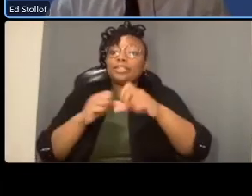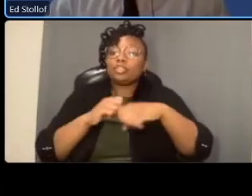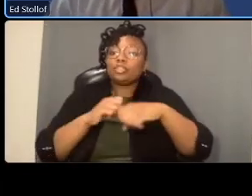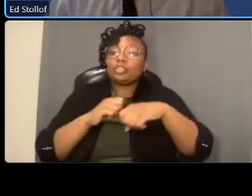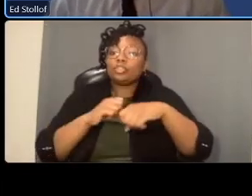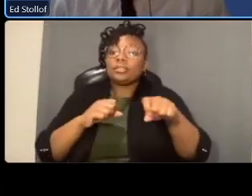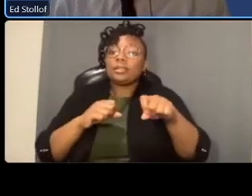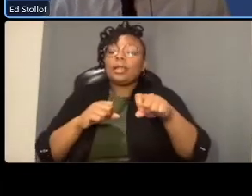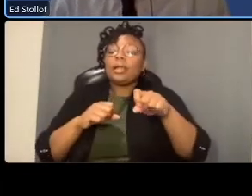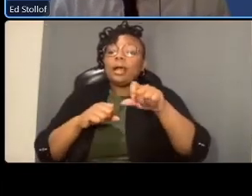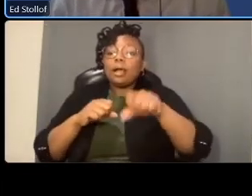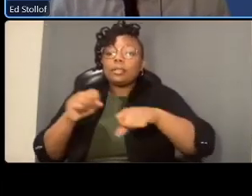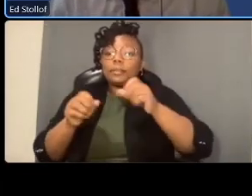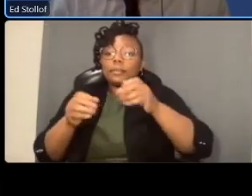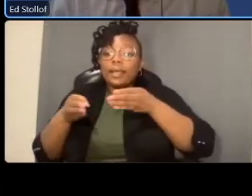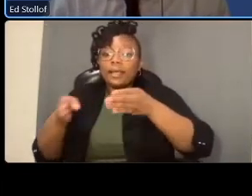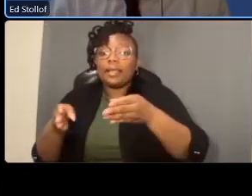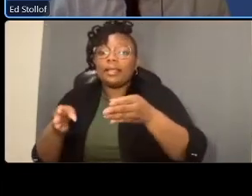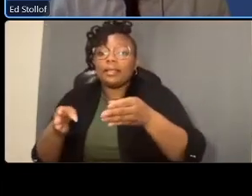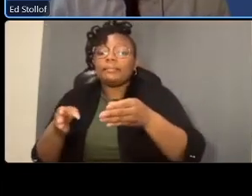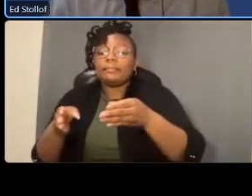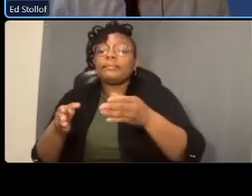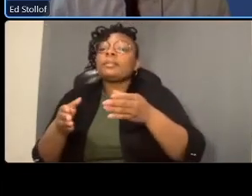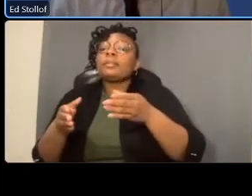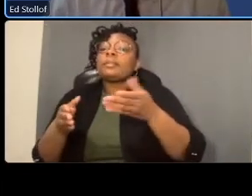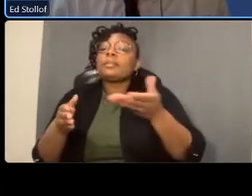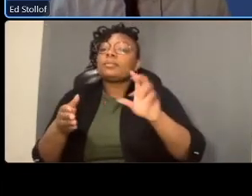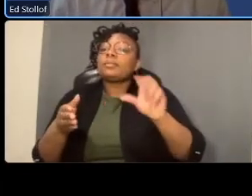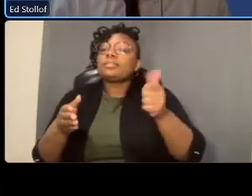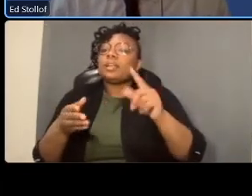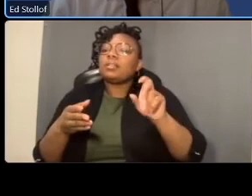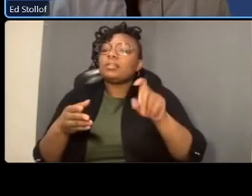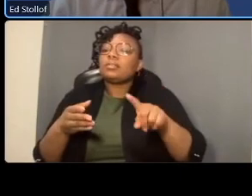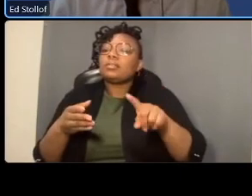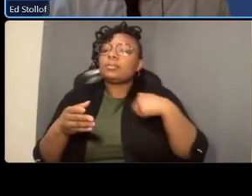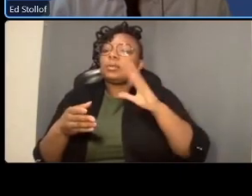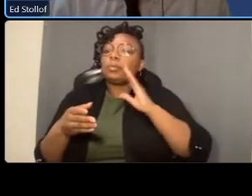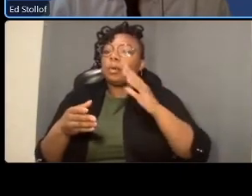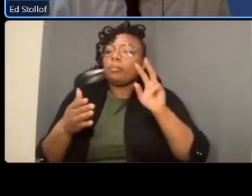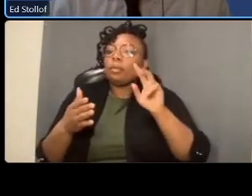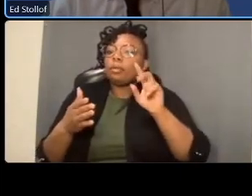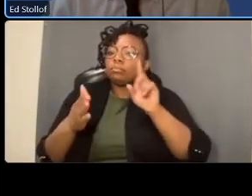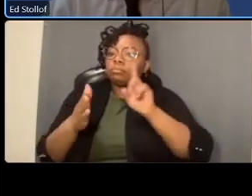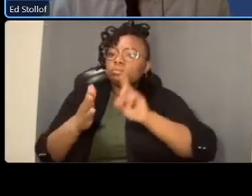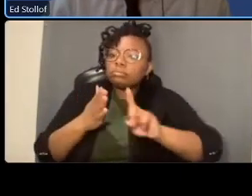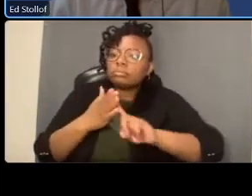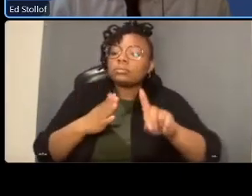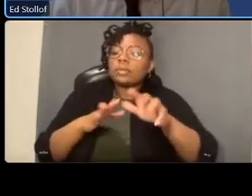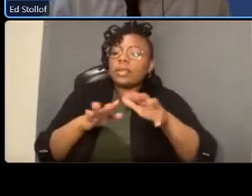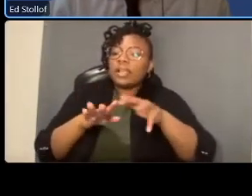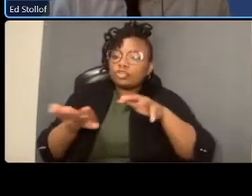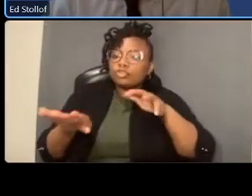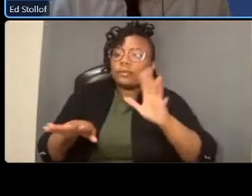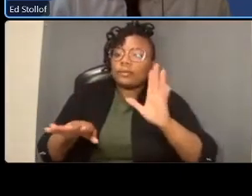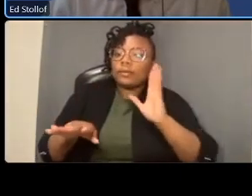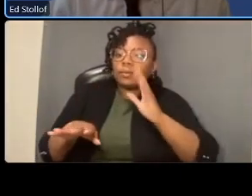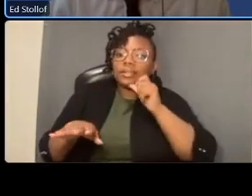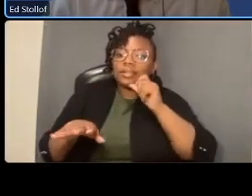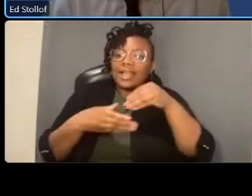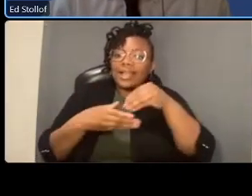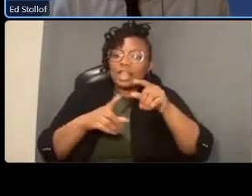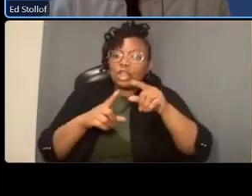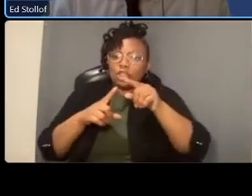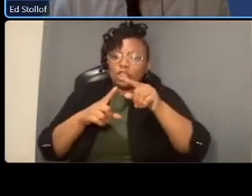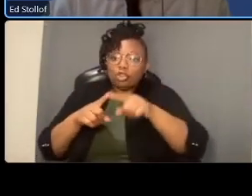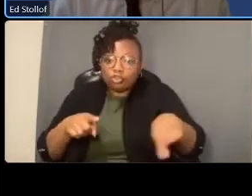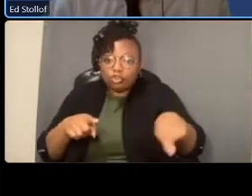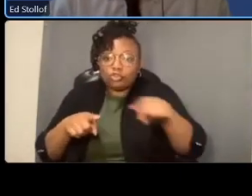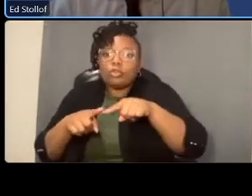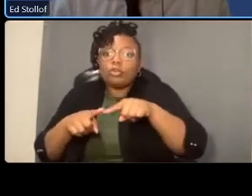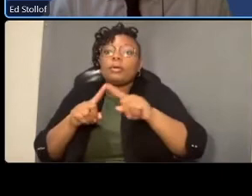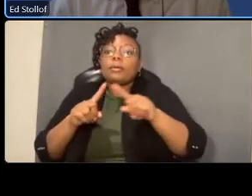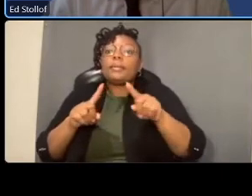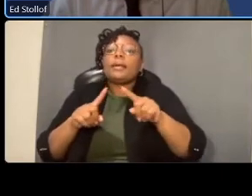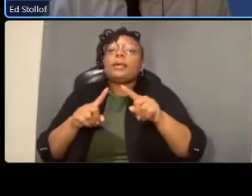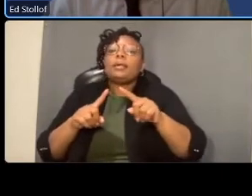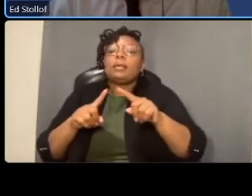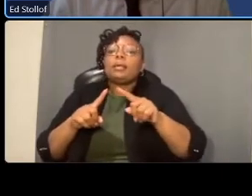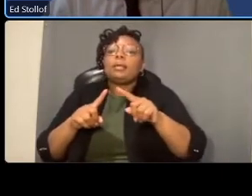uh not in the circle but but basically within from legation street to just south of circle thanks ed